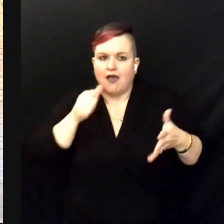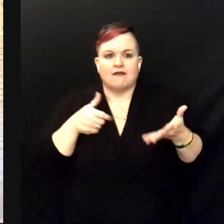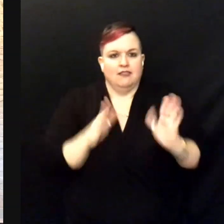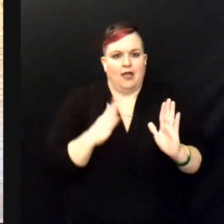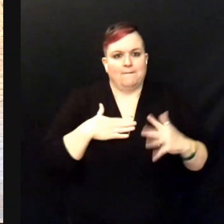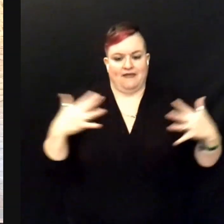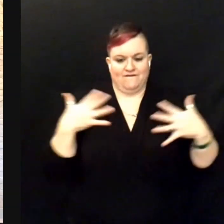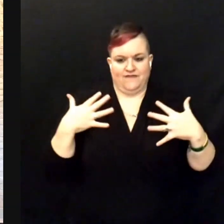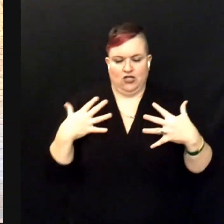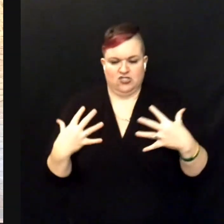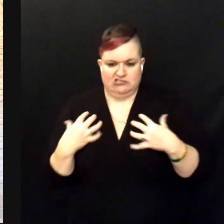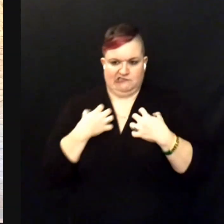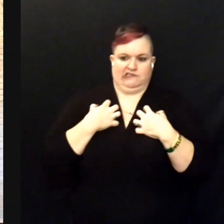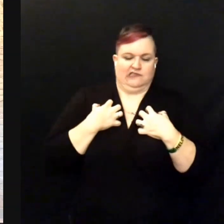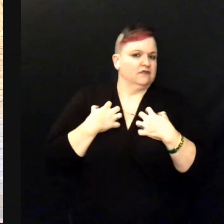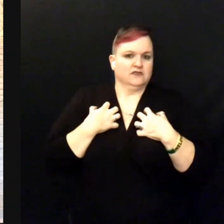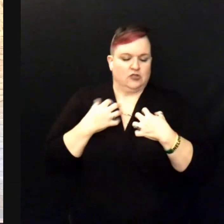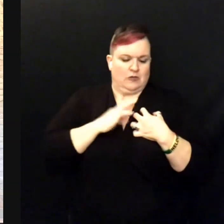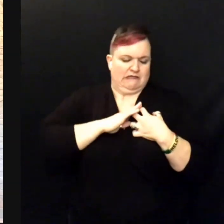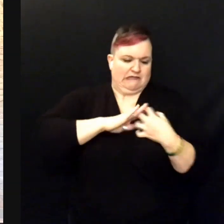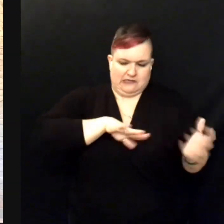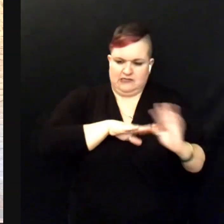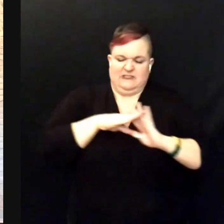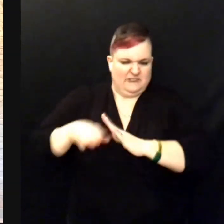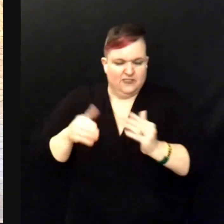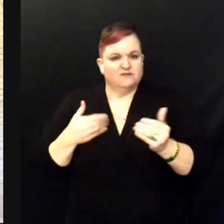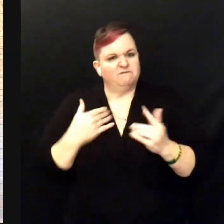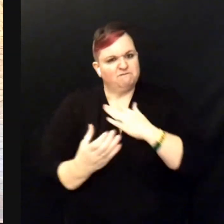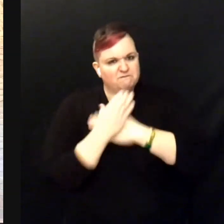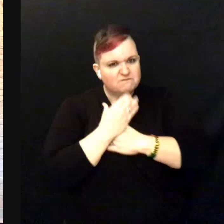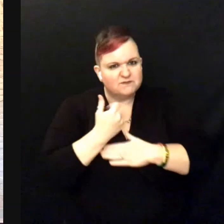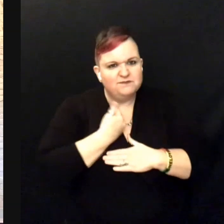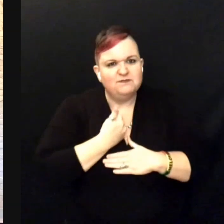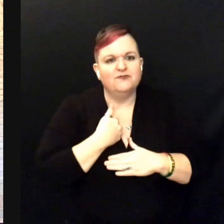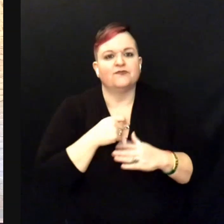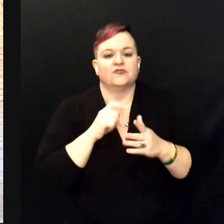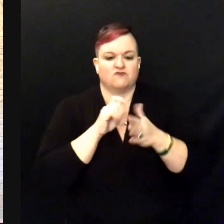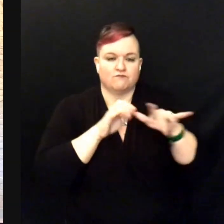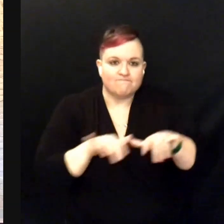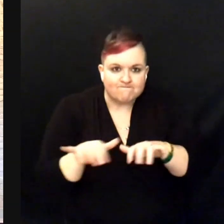I forced myself to start playing a song on the piano, and